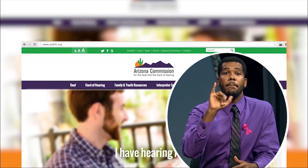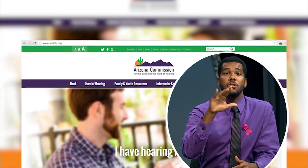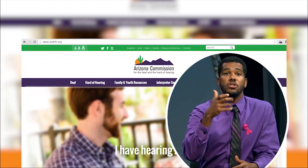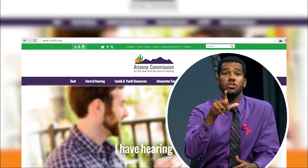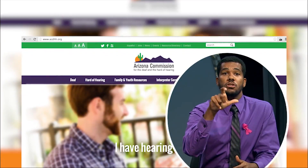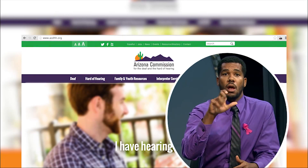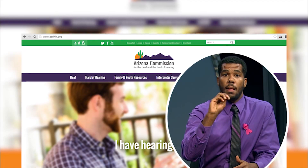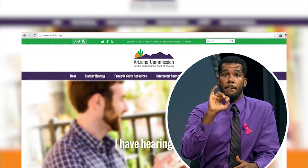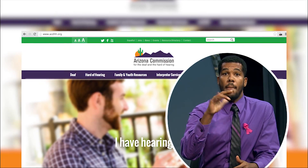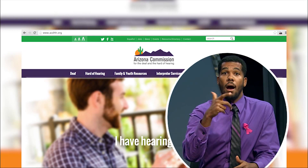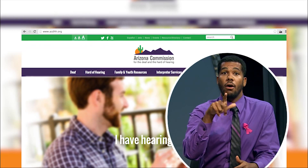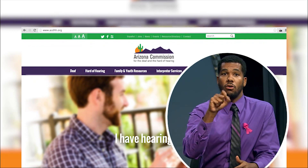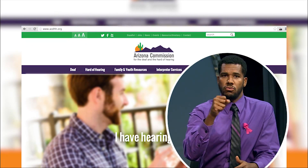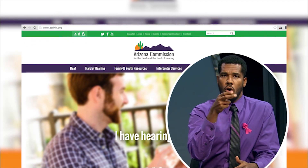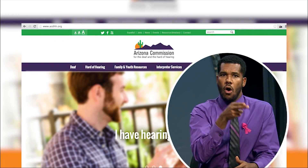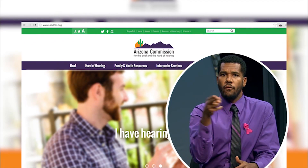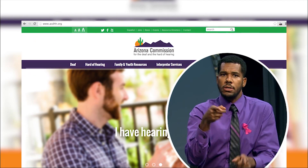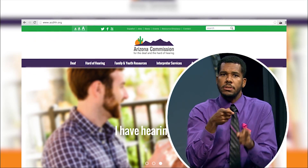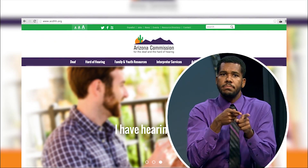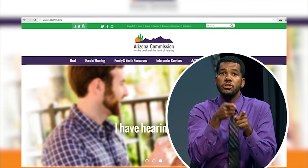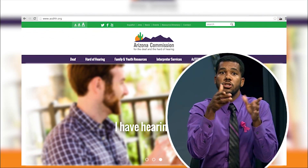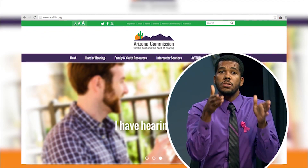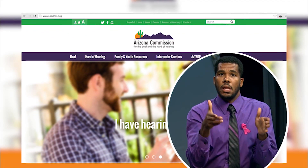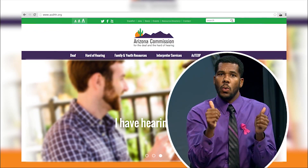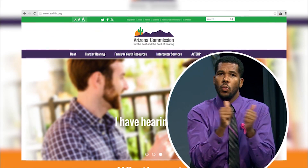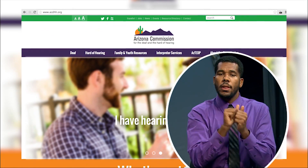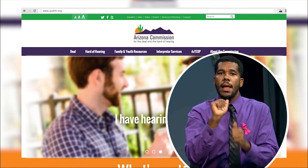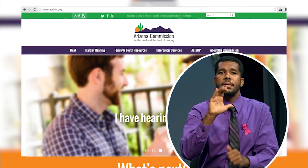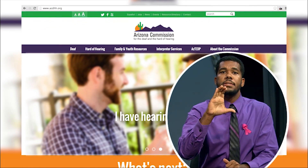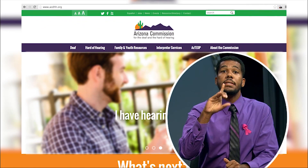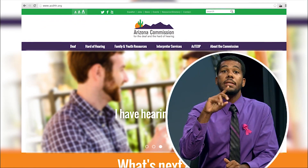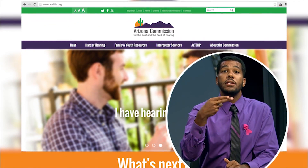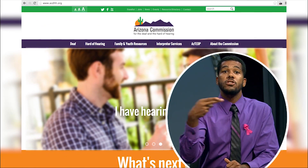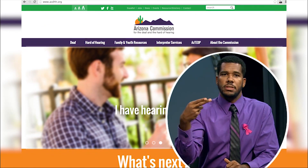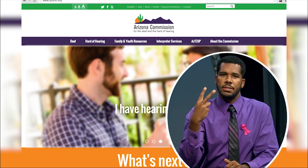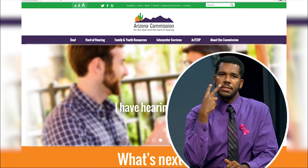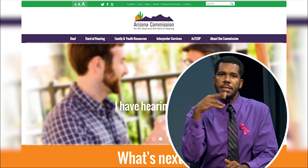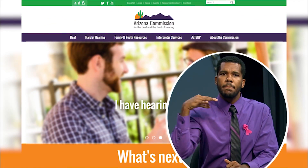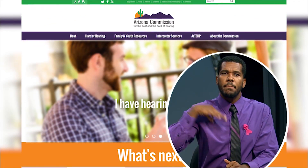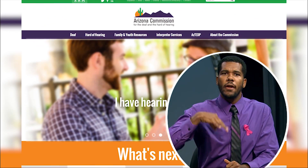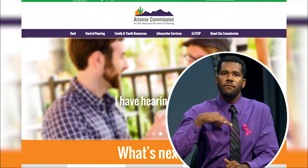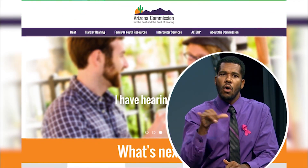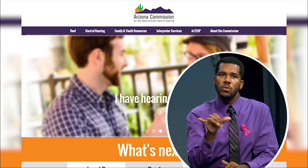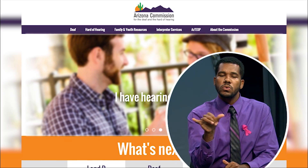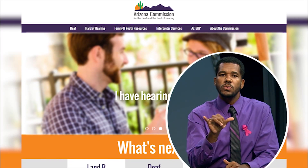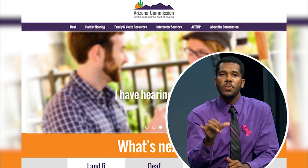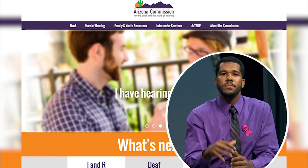Michelle Michaels, the hard of hearing specialist with ACDHH also sees the benefits.